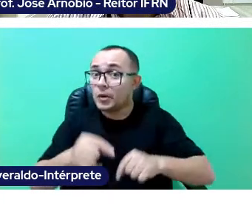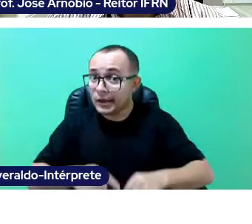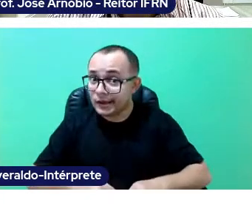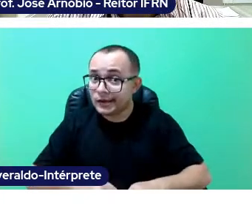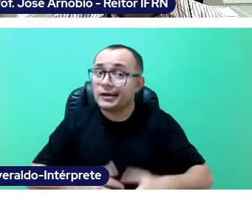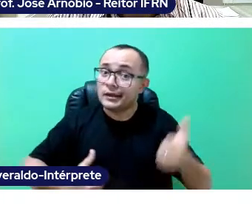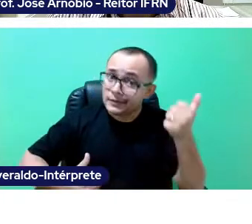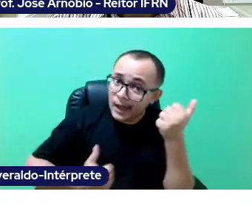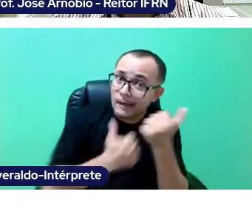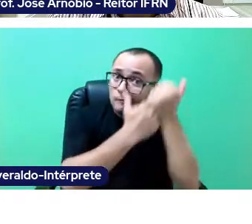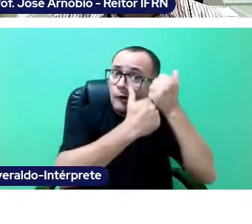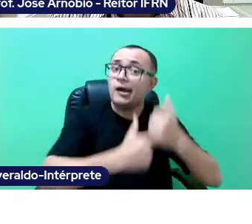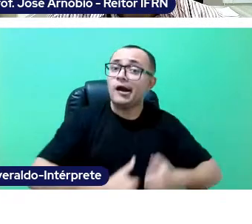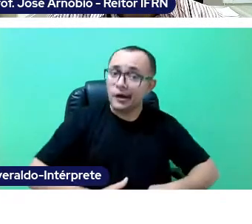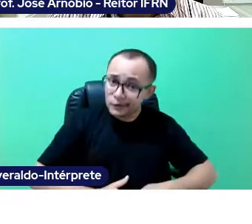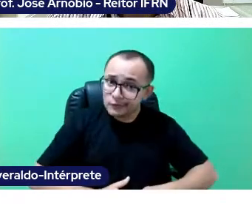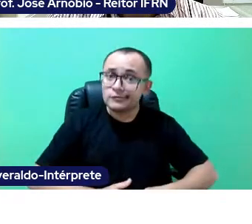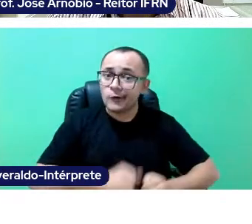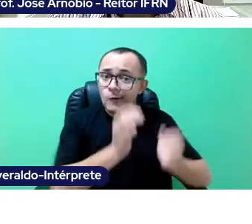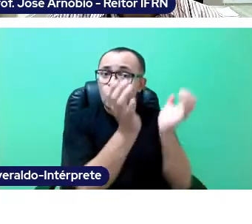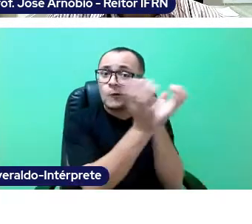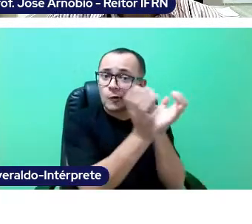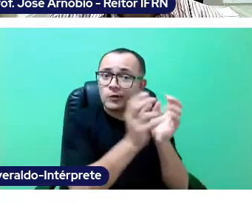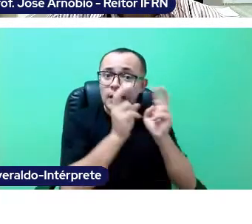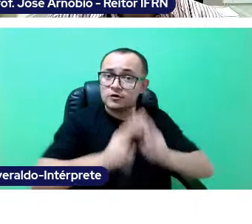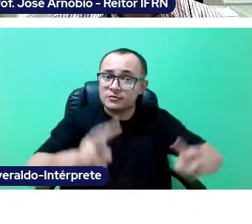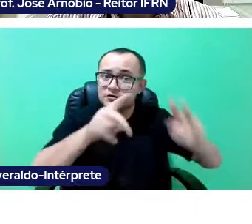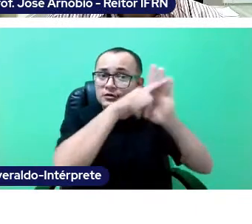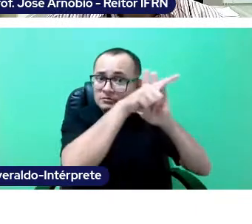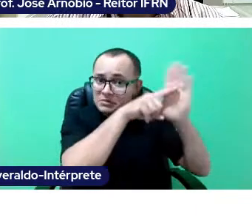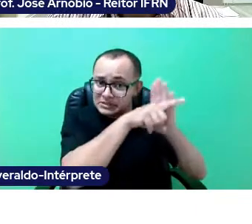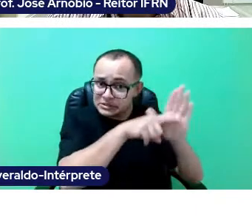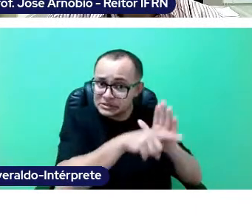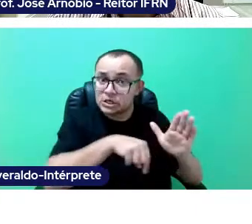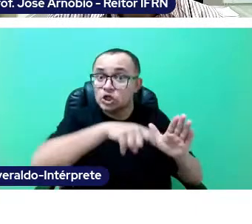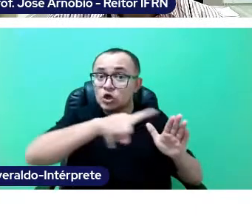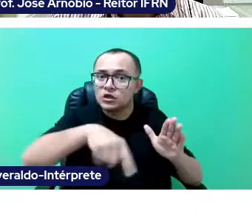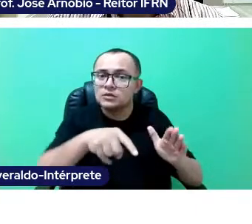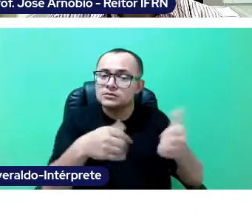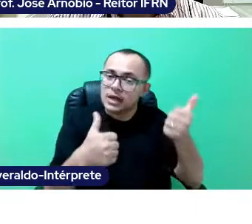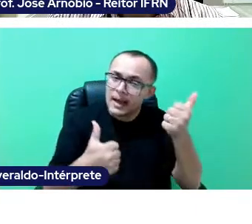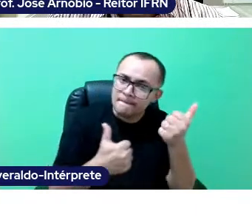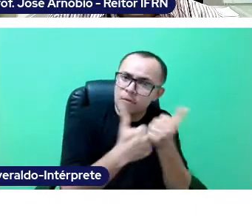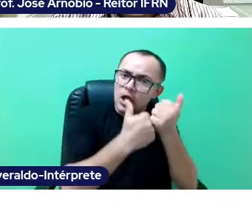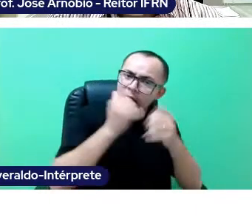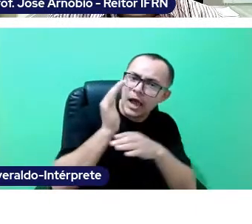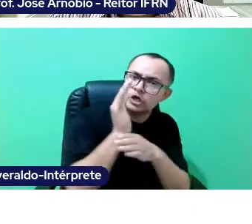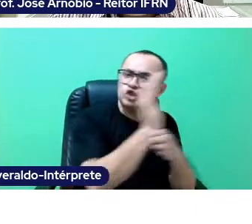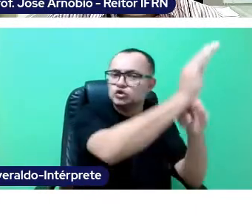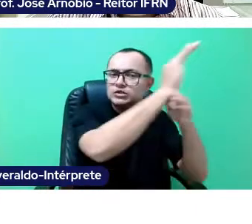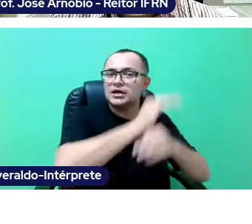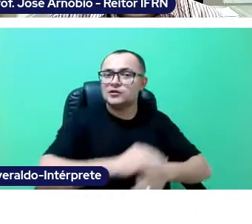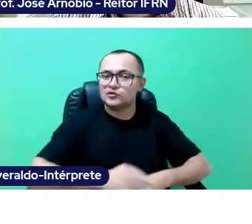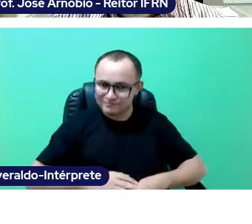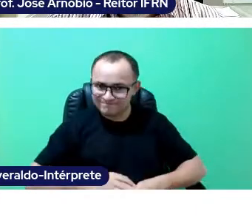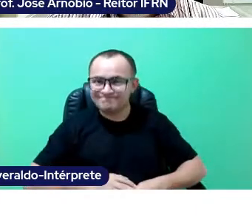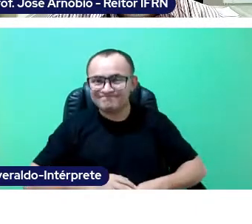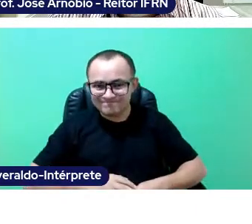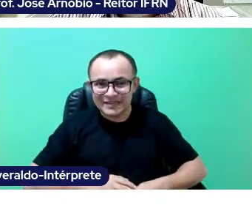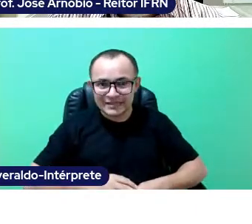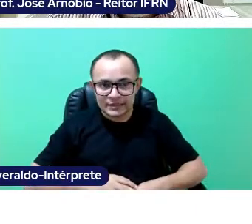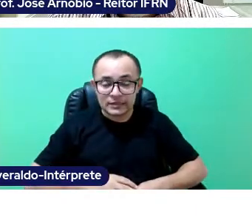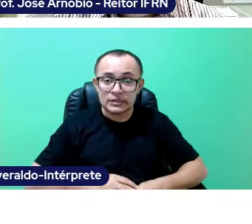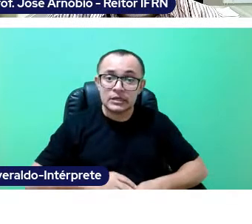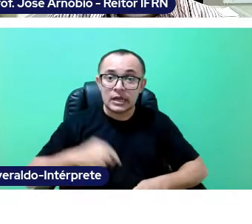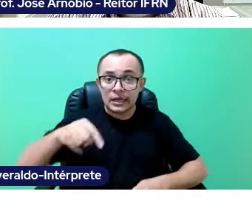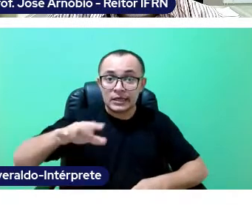the Observatory's projects, we have done a lot of different things The campus, and many other spaces have supported us.